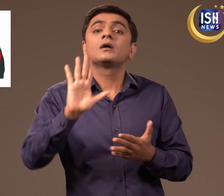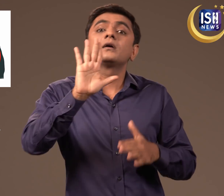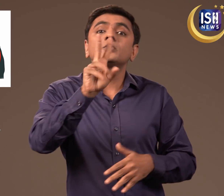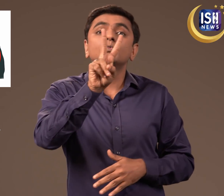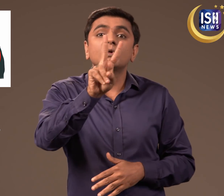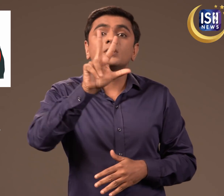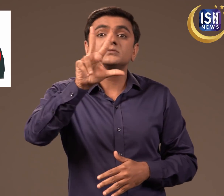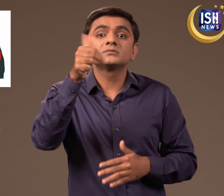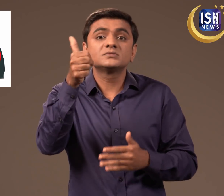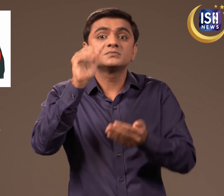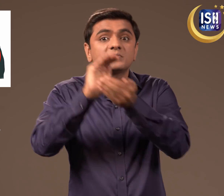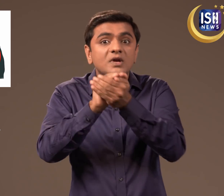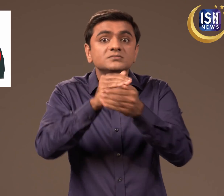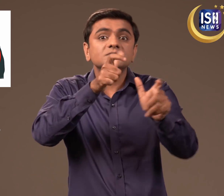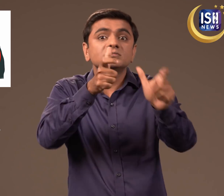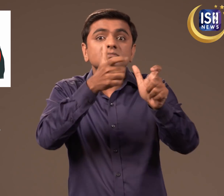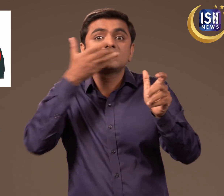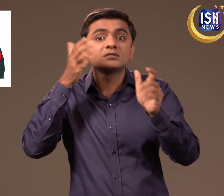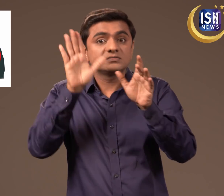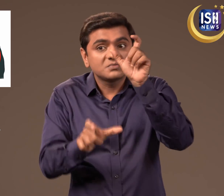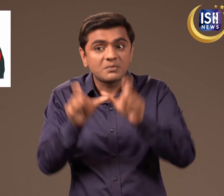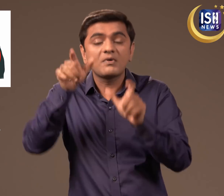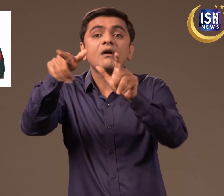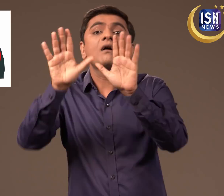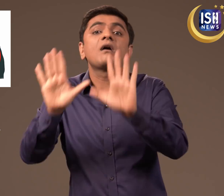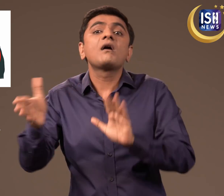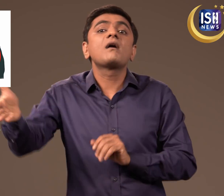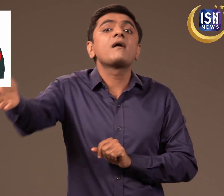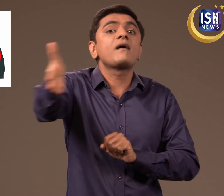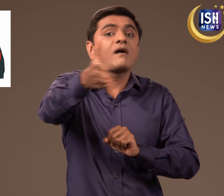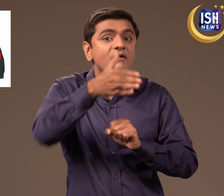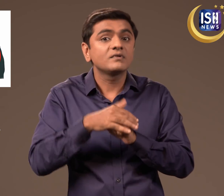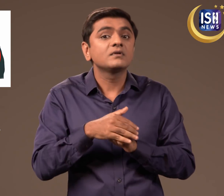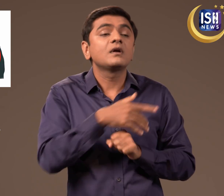286 are still active in the area.